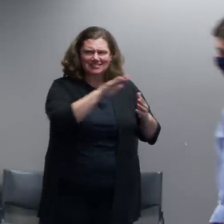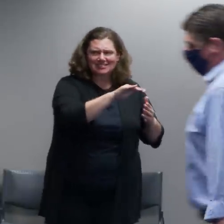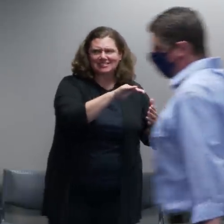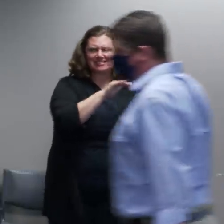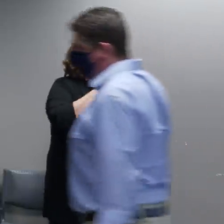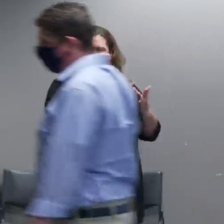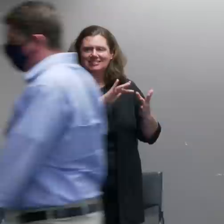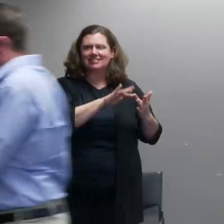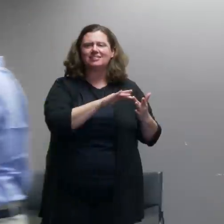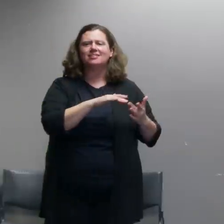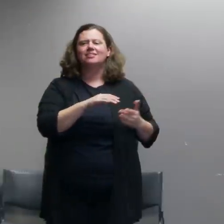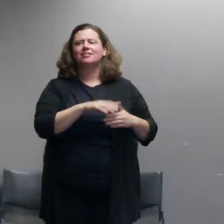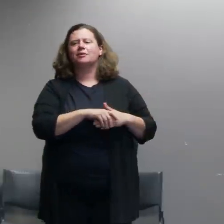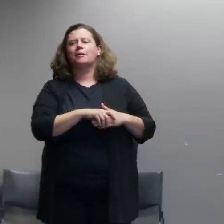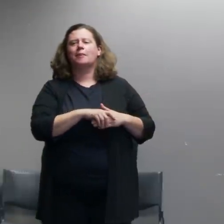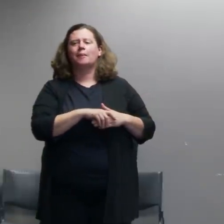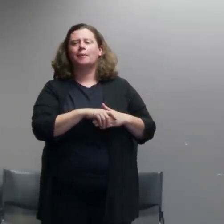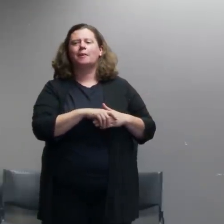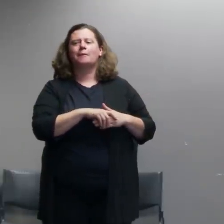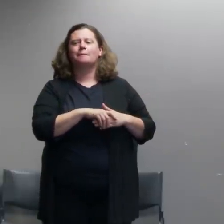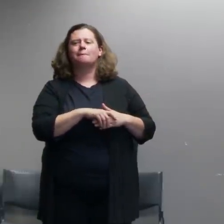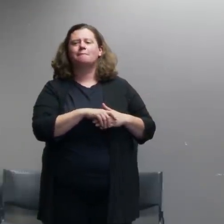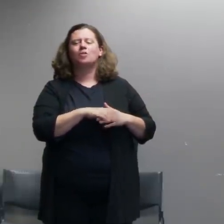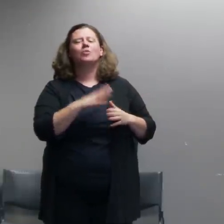reach out to organizers what have you done to